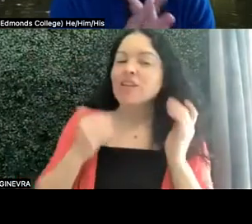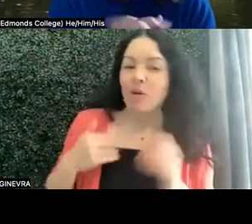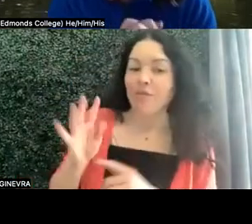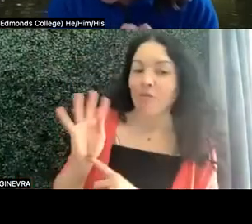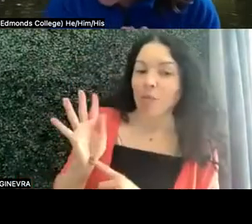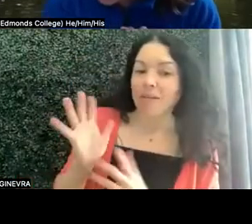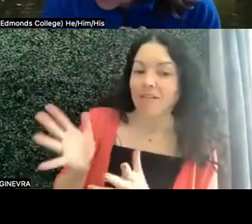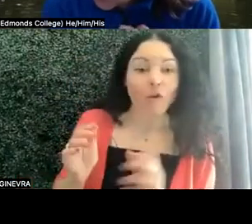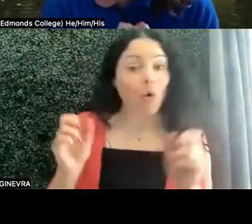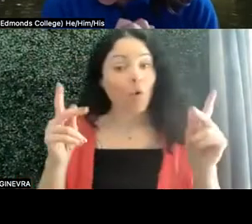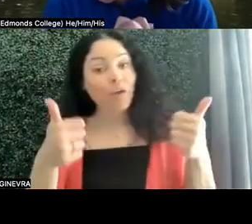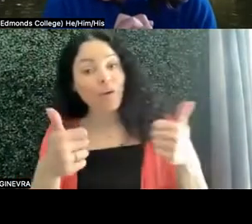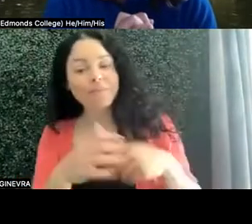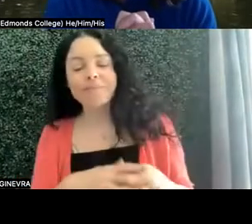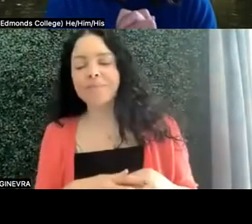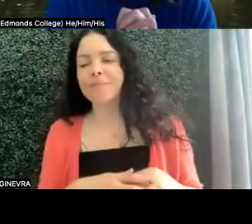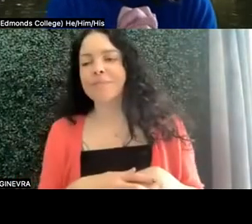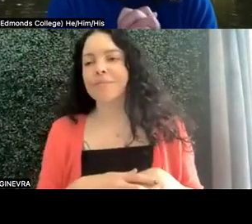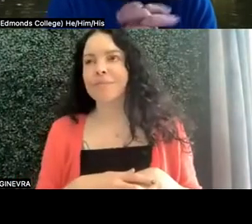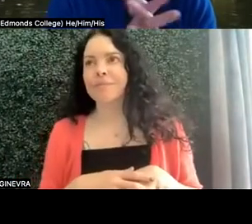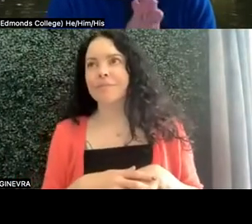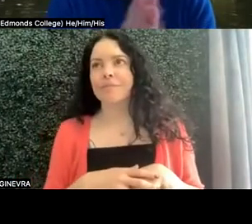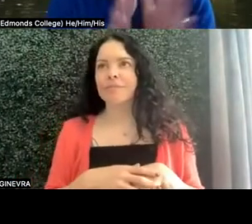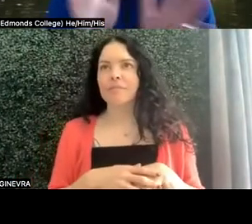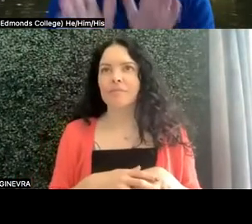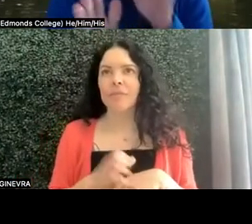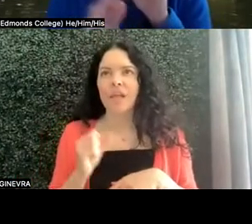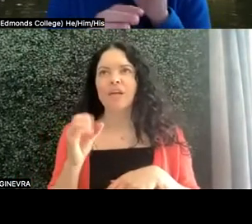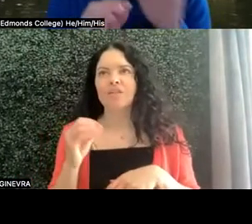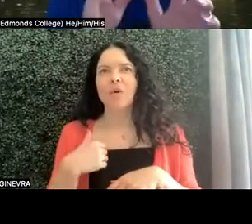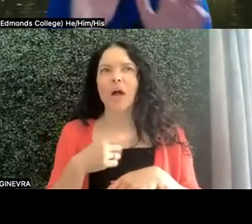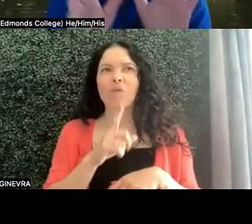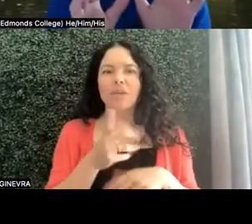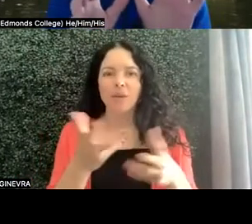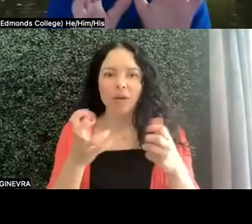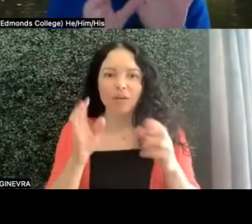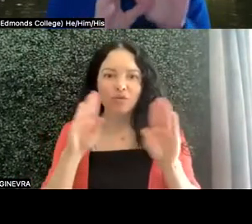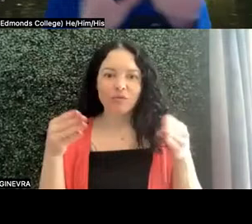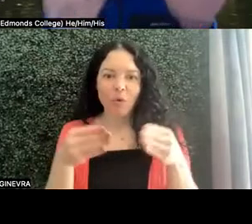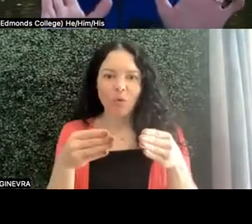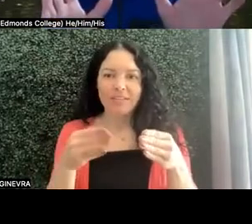Oh great, thank you. And so, I really kind of wanted to focus on our part